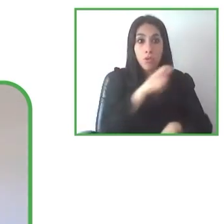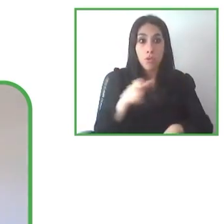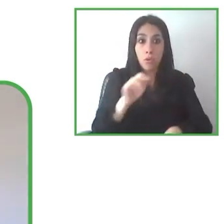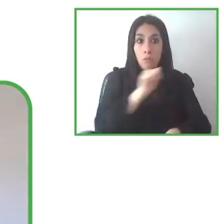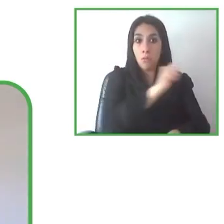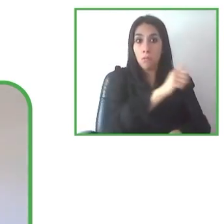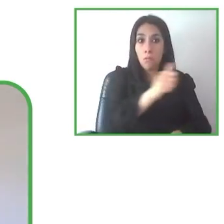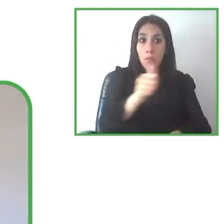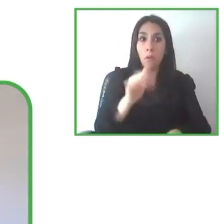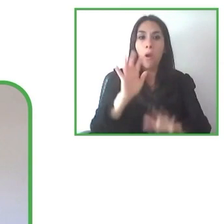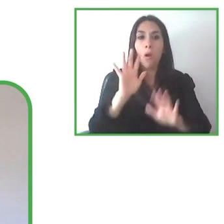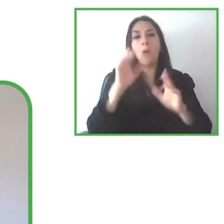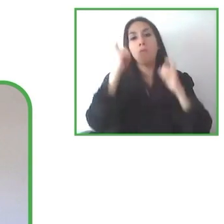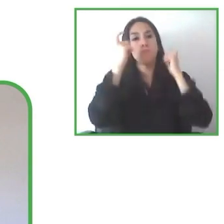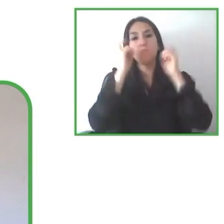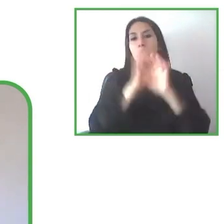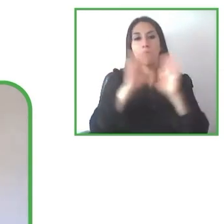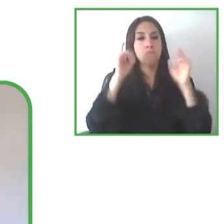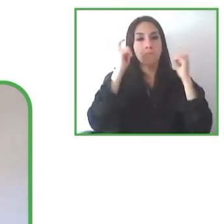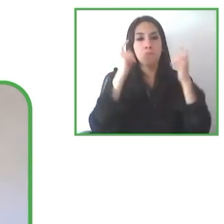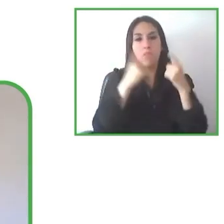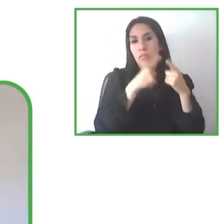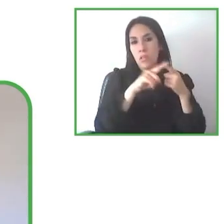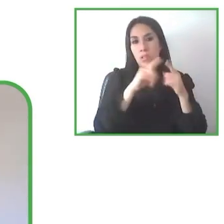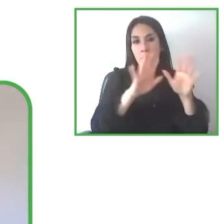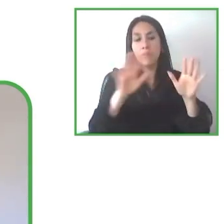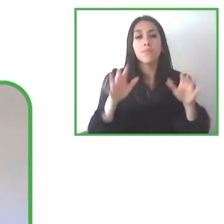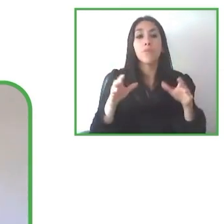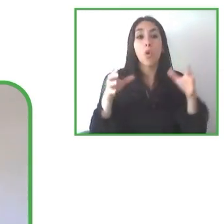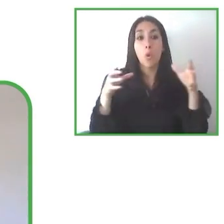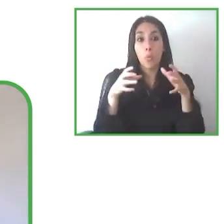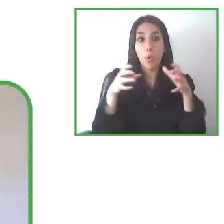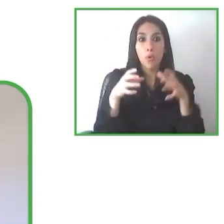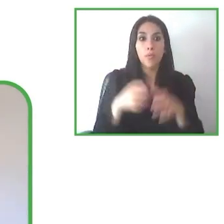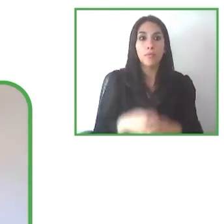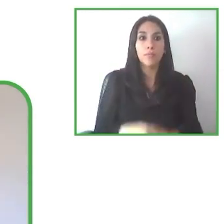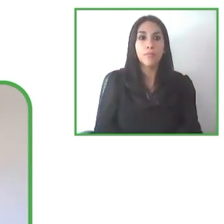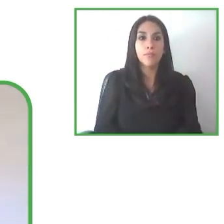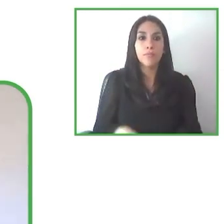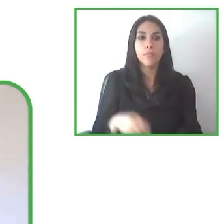of all the different skills, abilities that we have in order to cope,